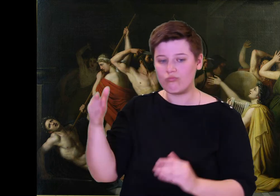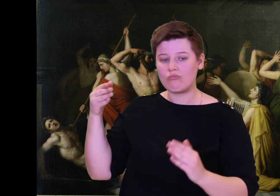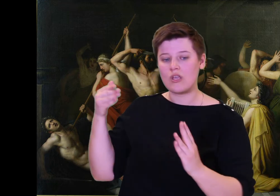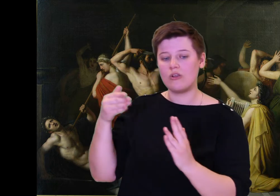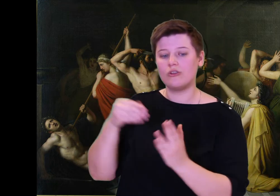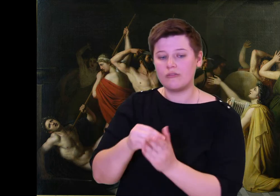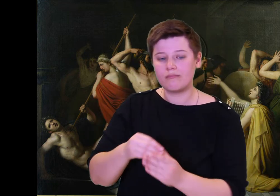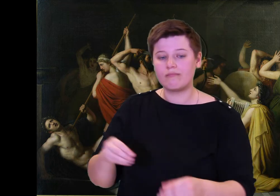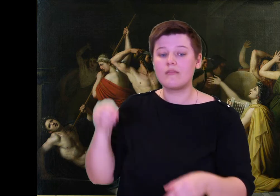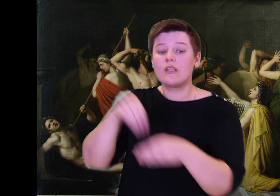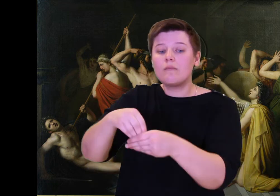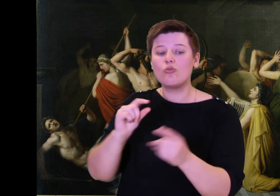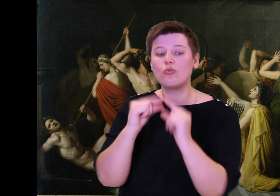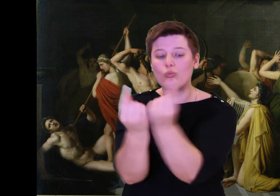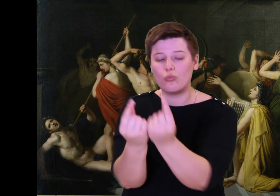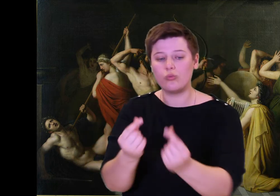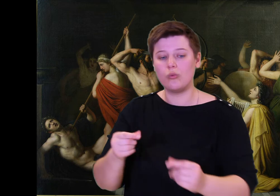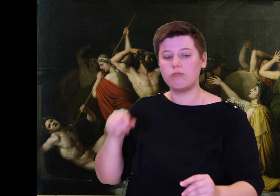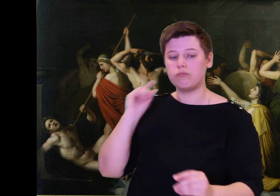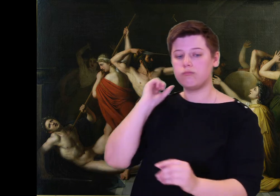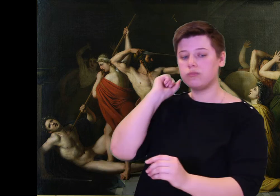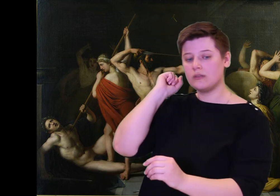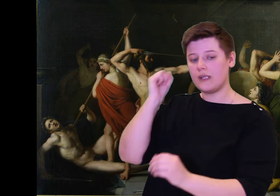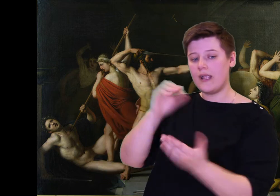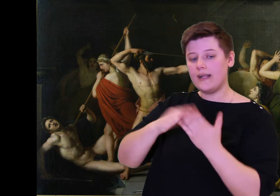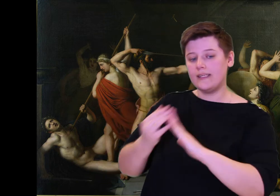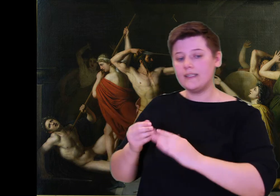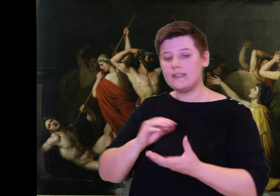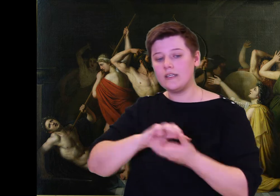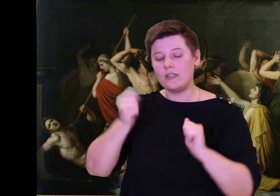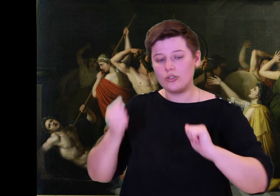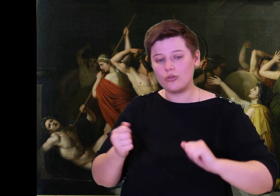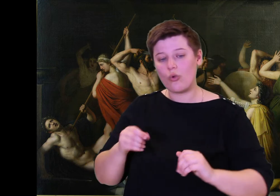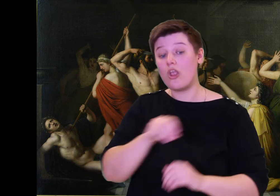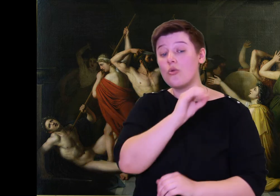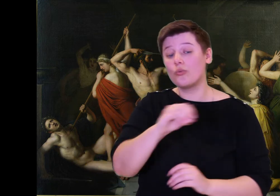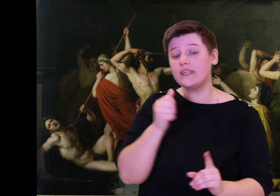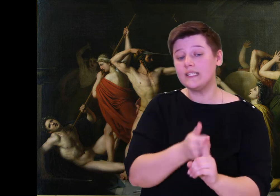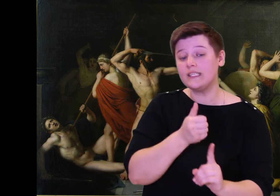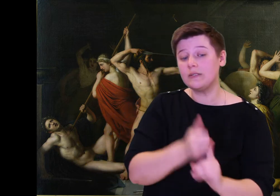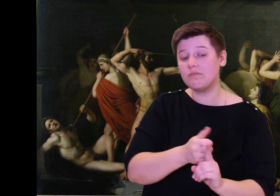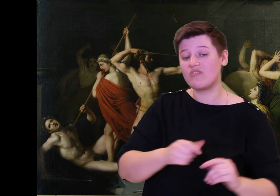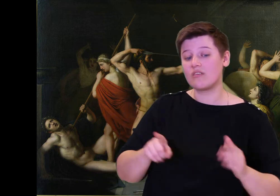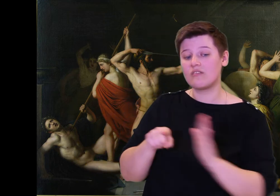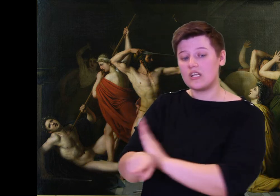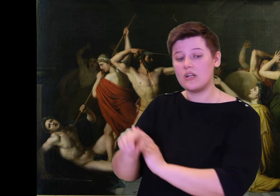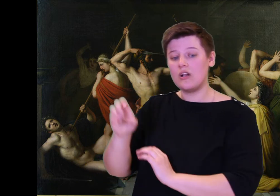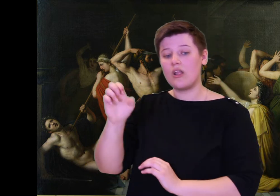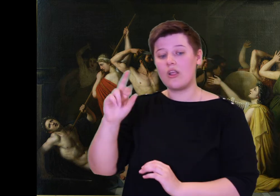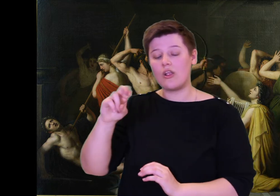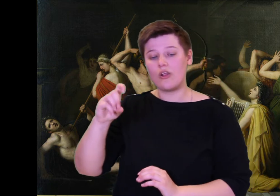Telemachus, Euryades;